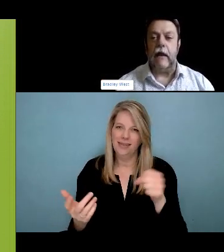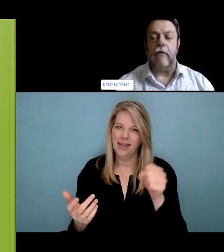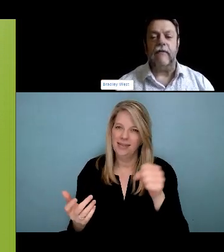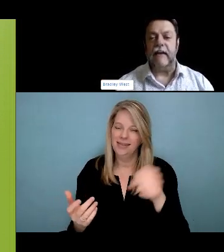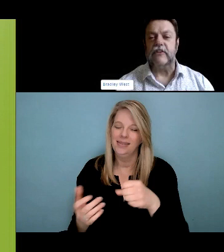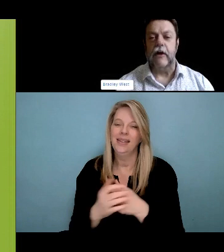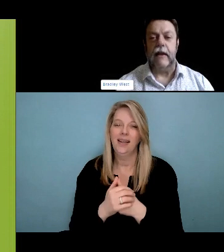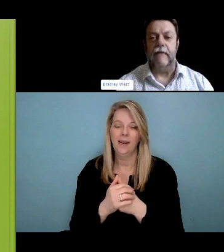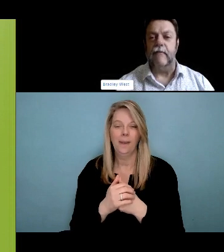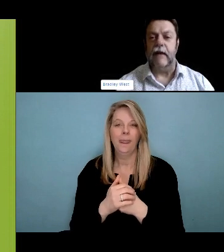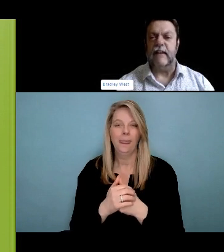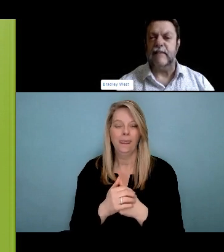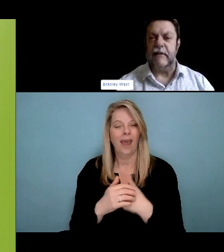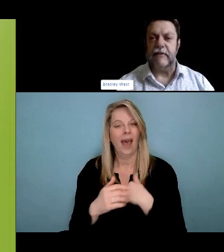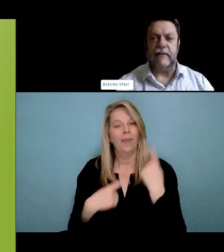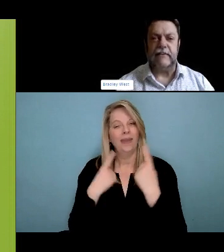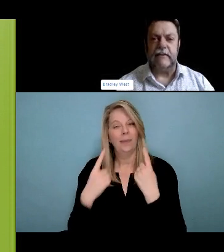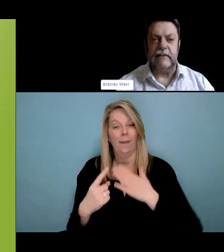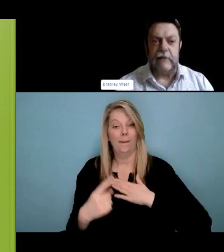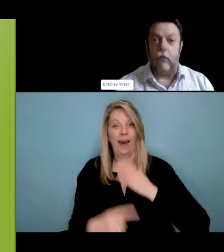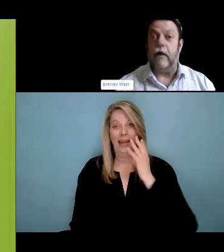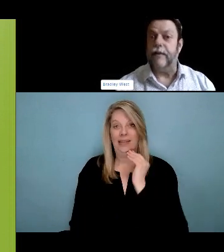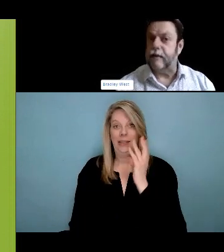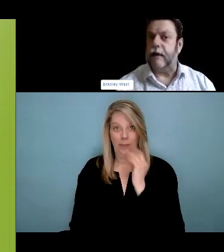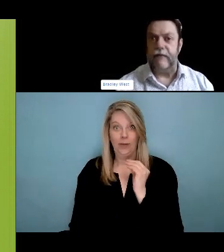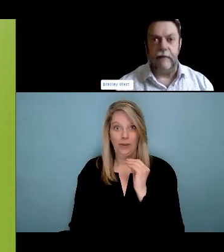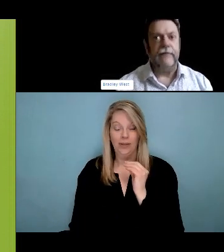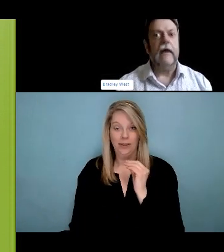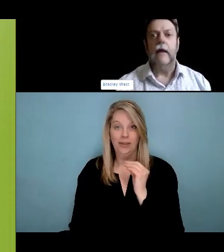stick with me for a long time. I wanted to open it up for questions to the